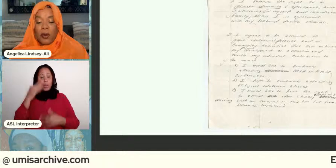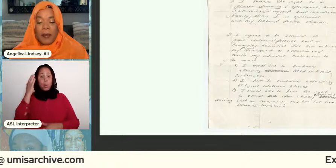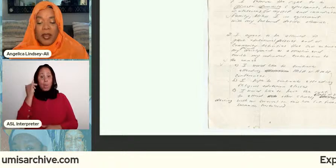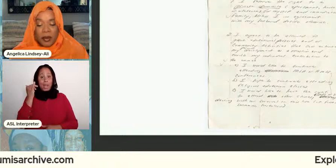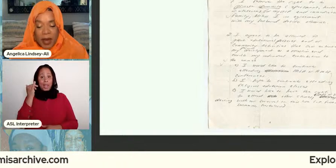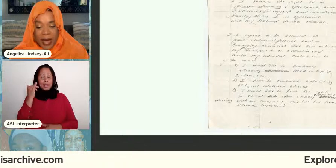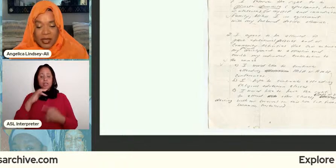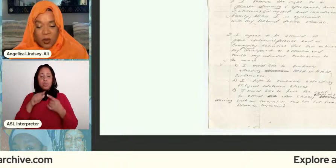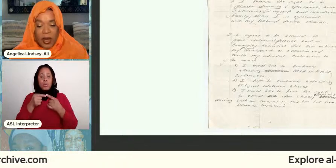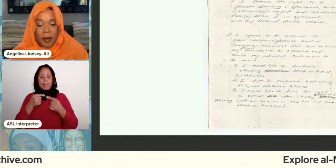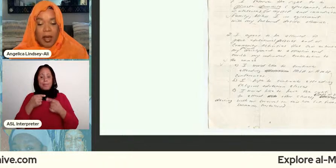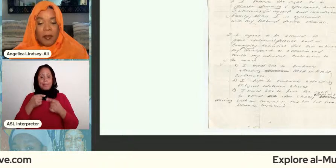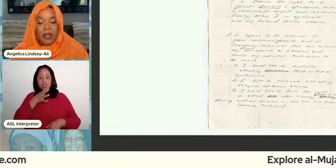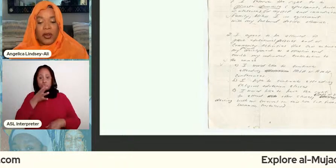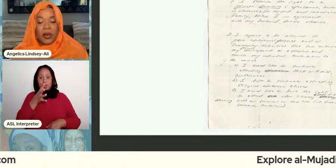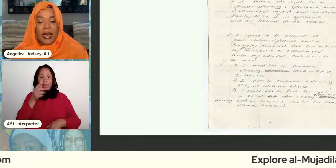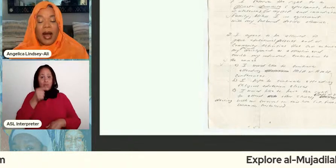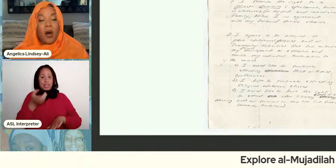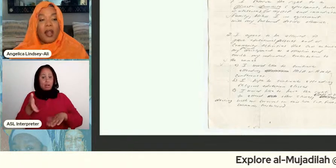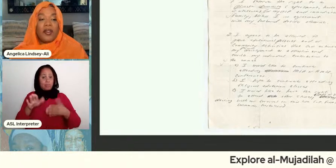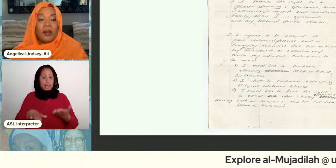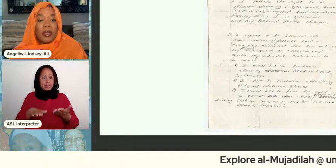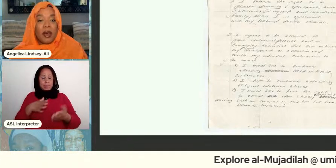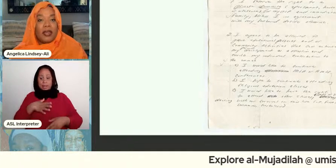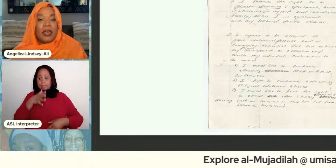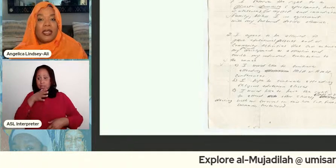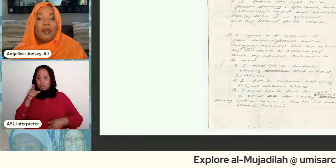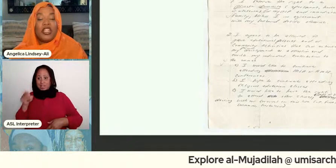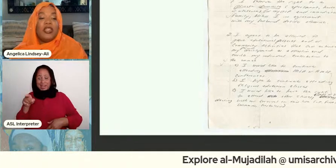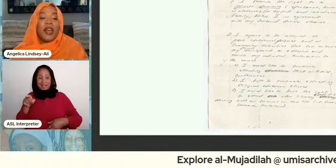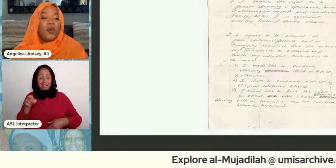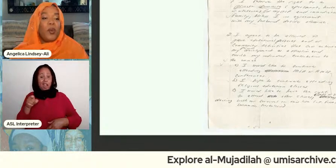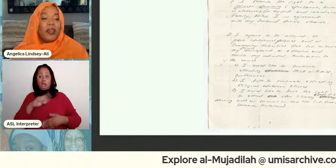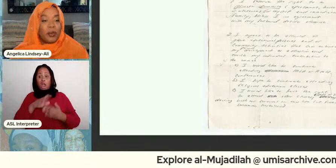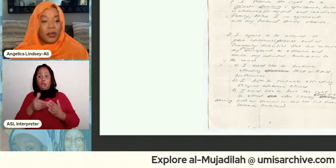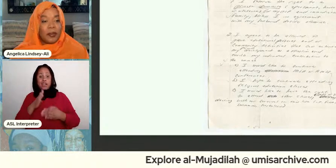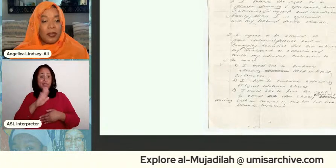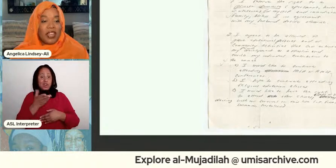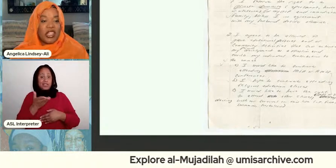grandmother passed away my mother got all of her belongings but she never went through them they